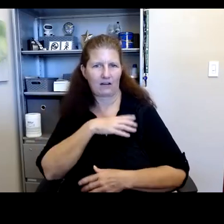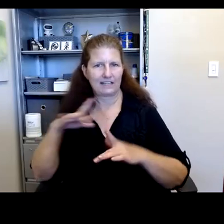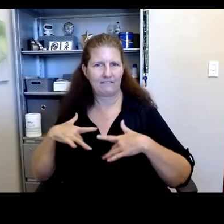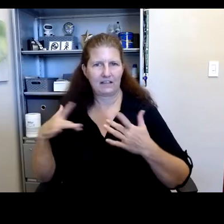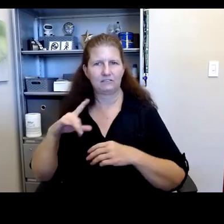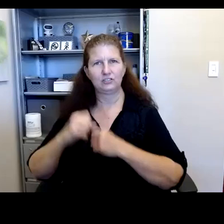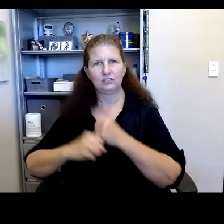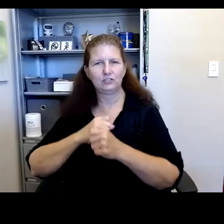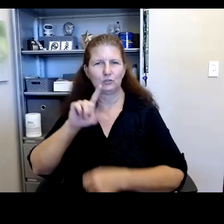eleven.